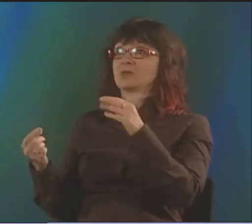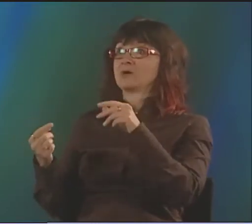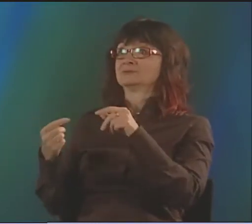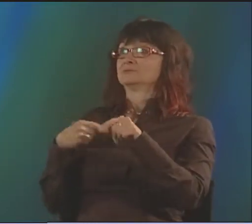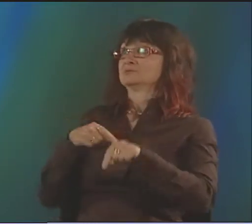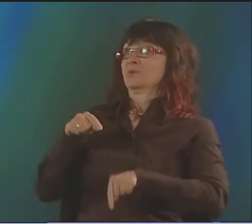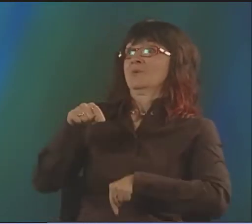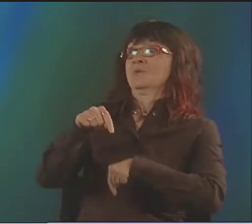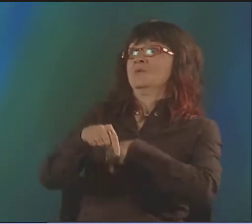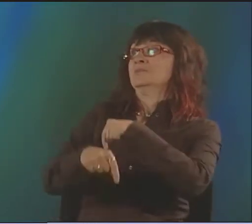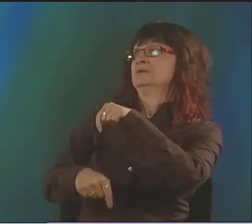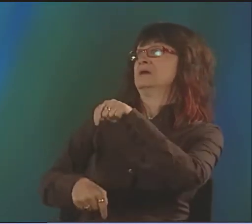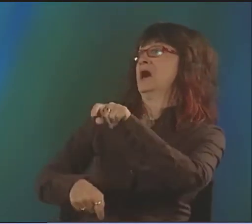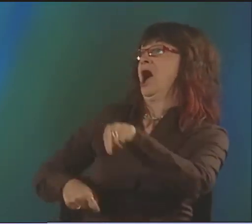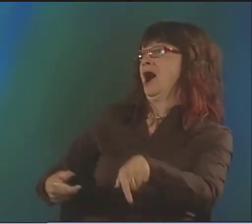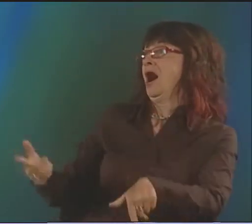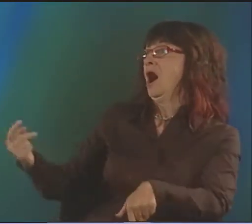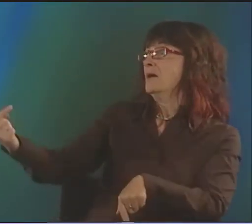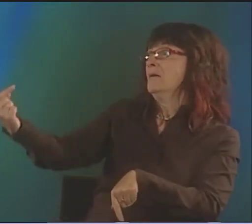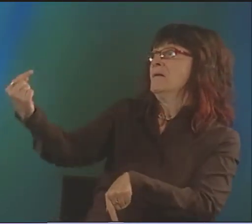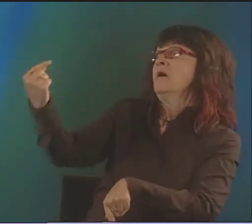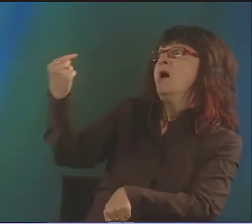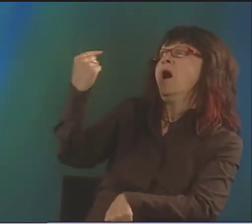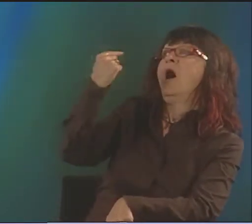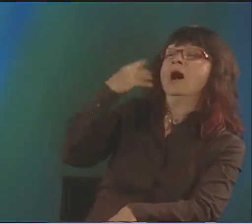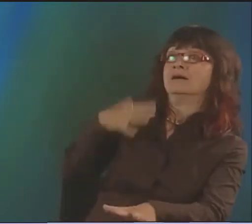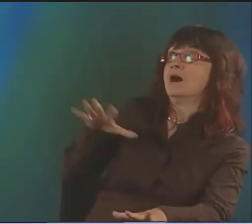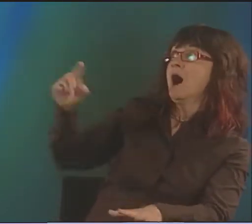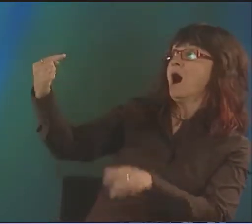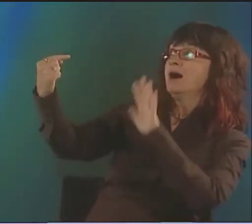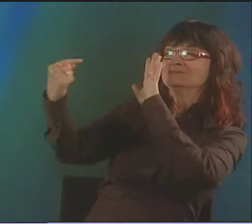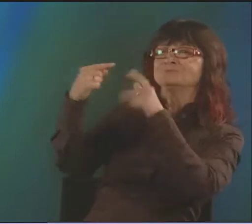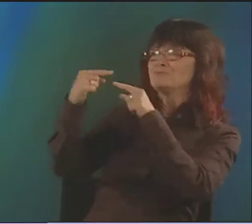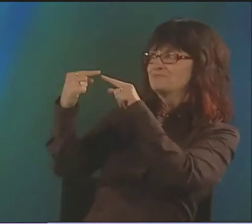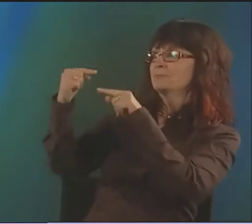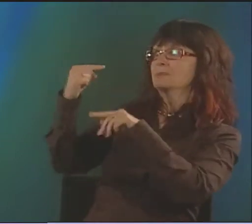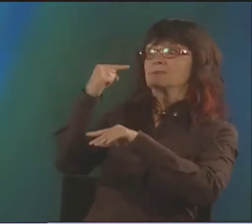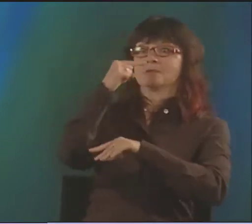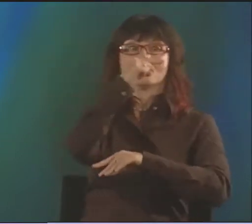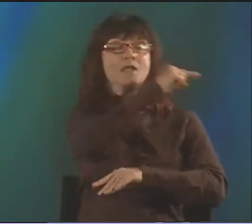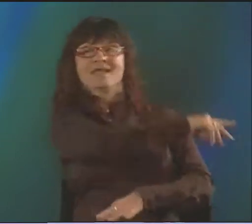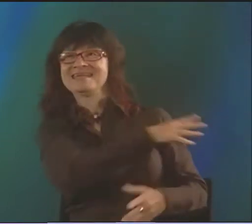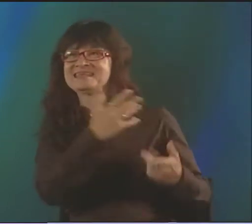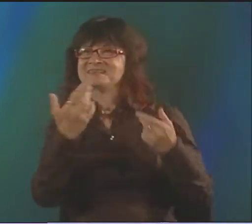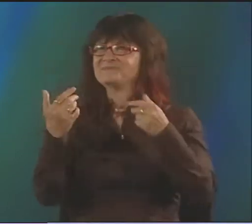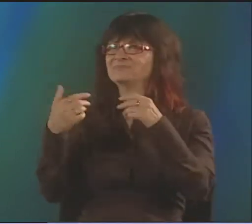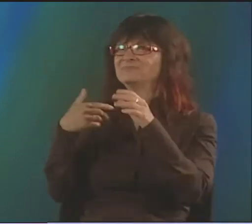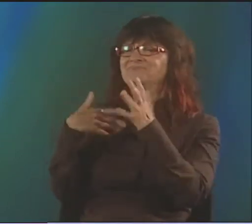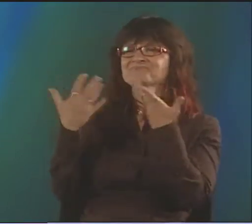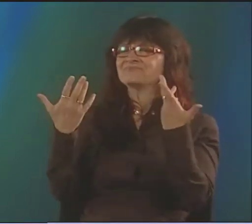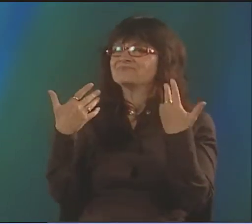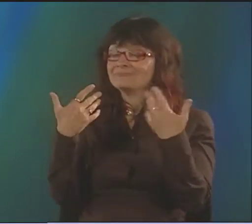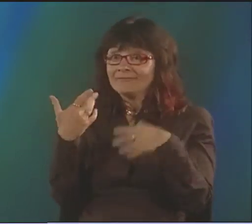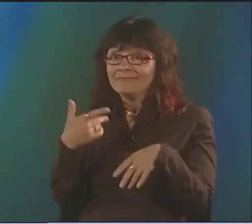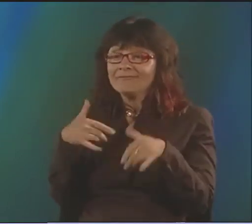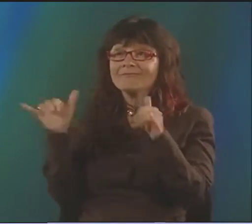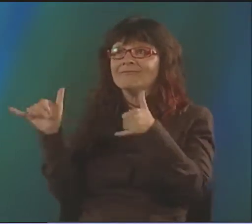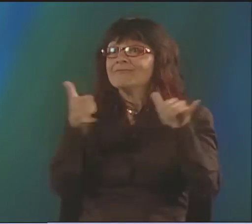AND HOW WE CAN SHOW THAT IN SIGN LANGUAGE, TOO, IT'S AMAZING, THAT WHOLE IDEA OF, YOU KNOW, IN "THE MATRIX"